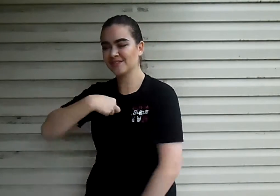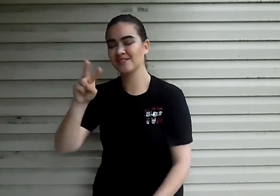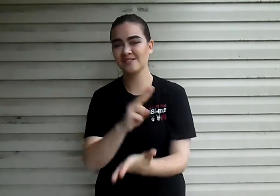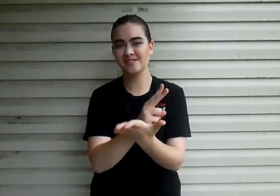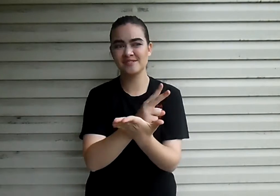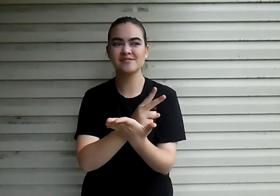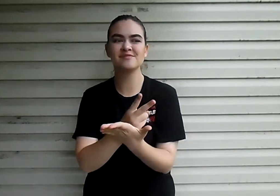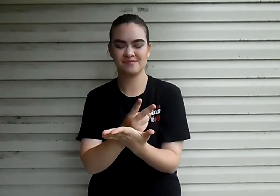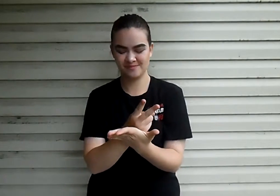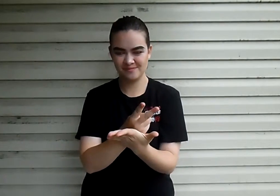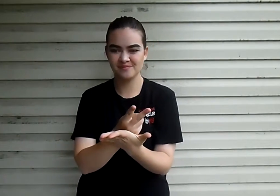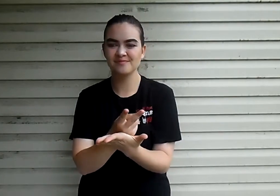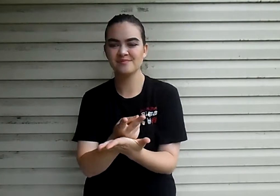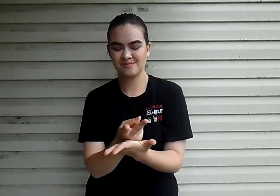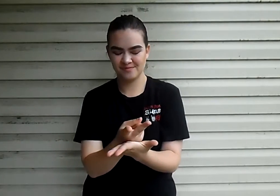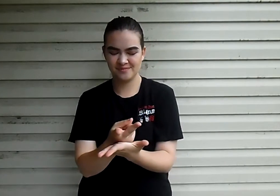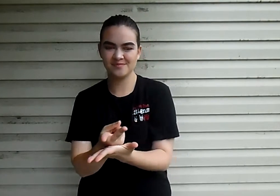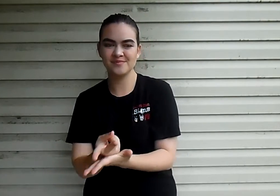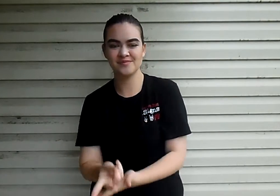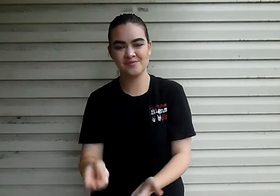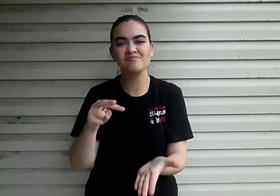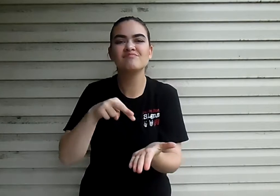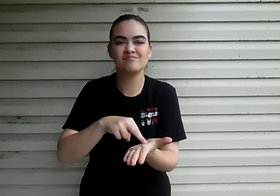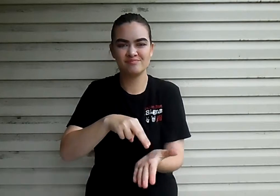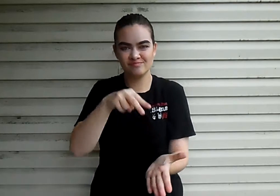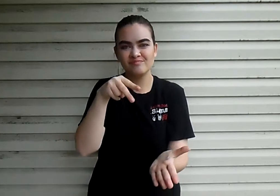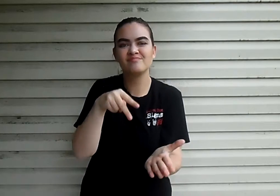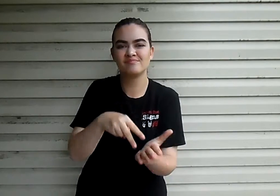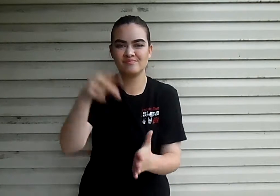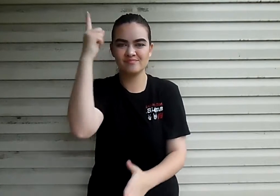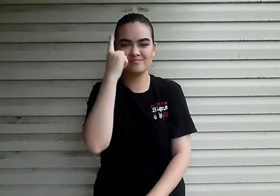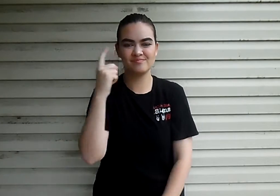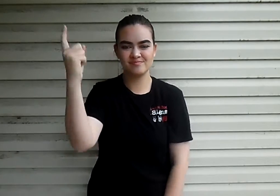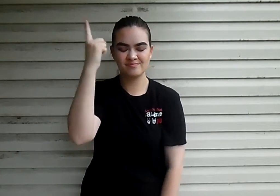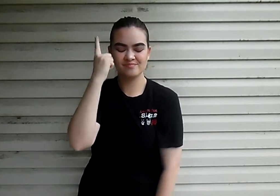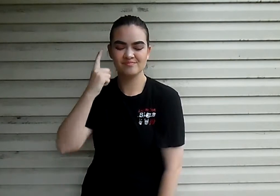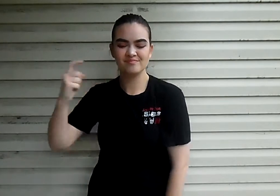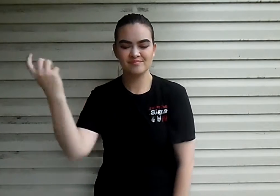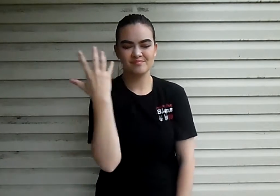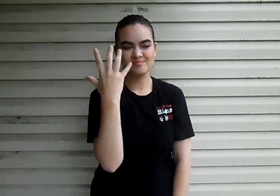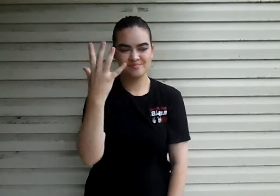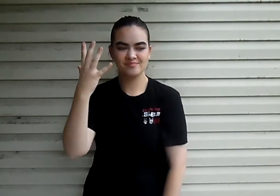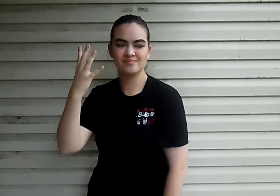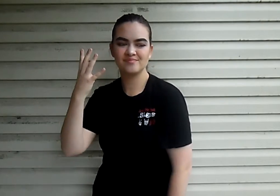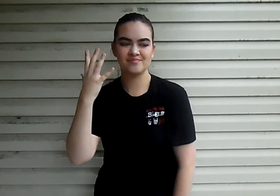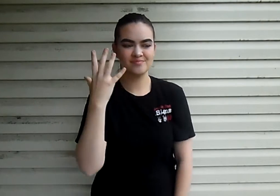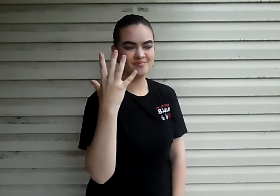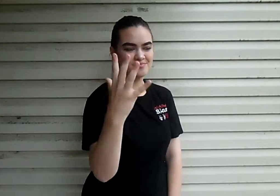If I roll over when it's over